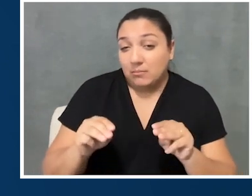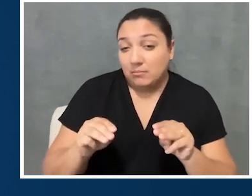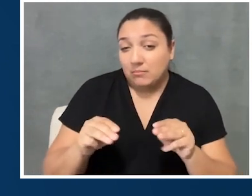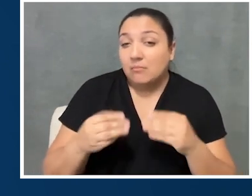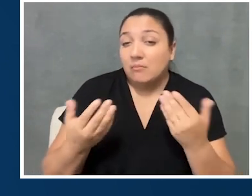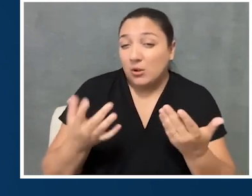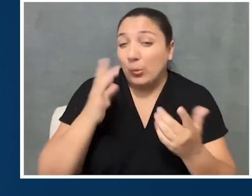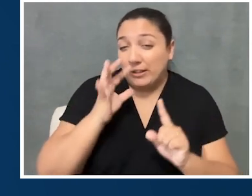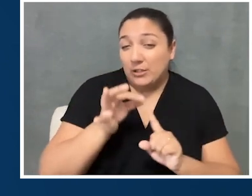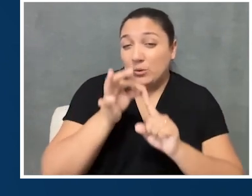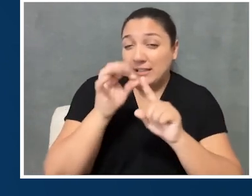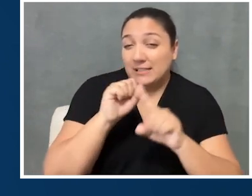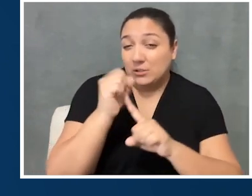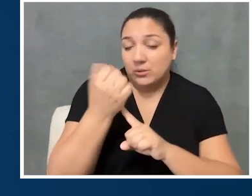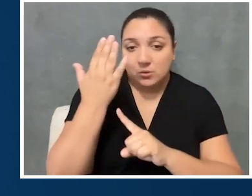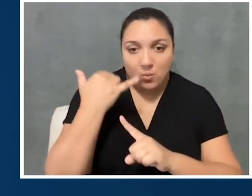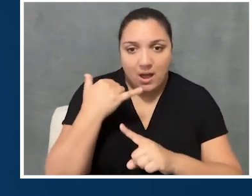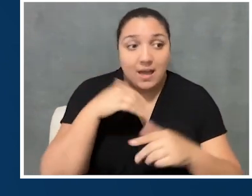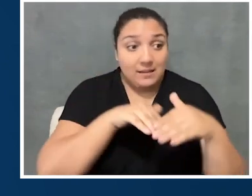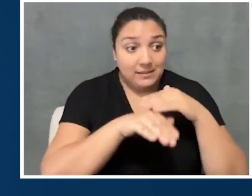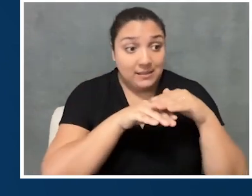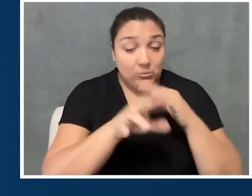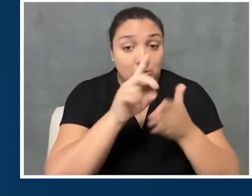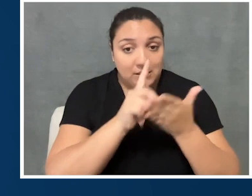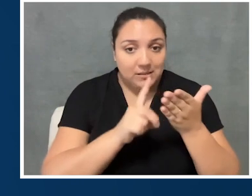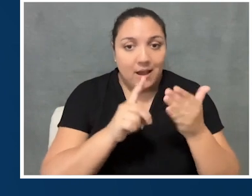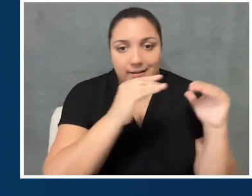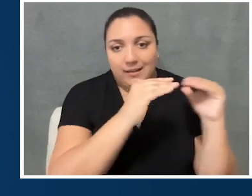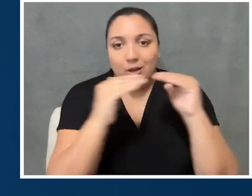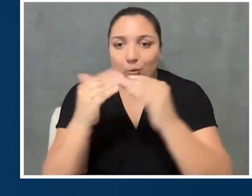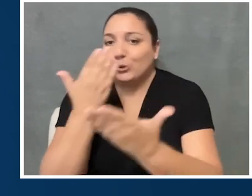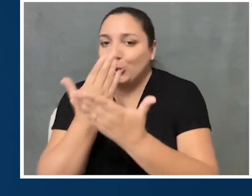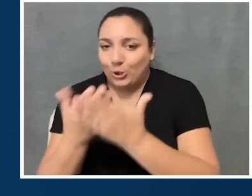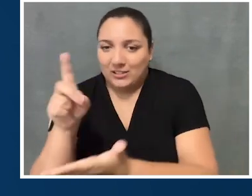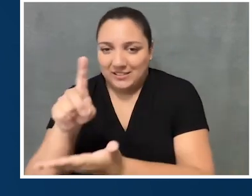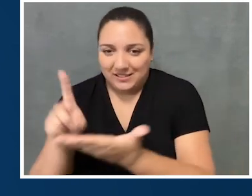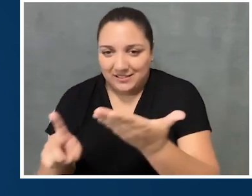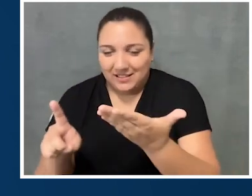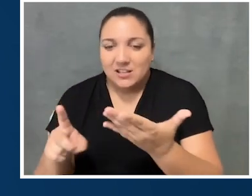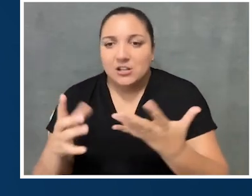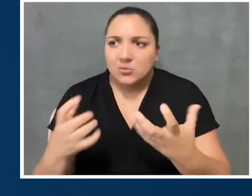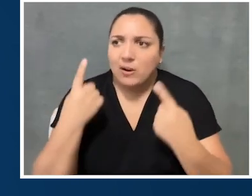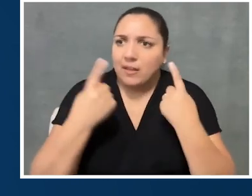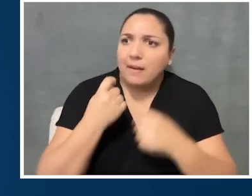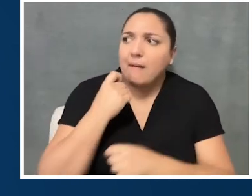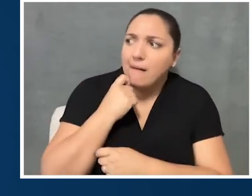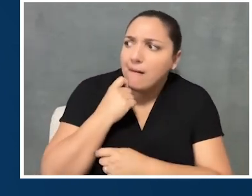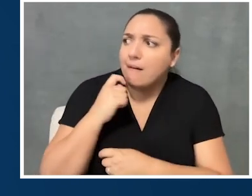because accessible design is good design. And, you know, like, let's think about really exciting and cool ways